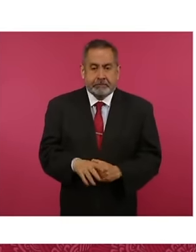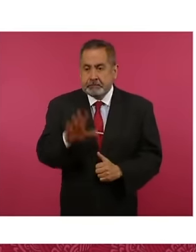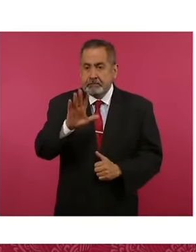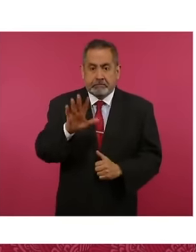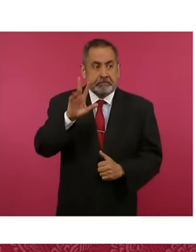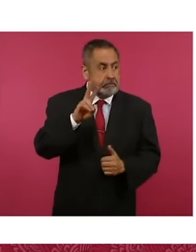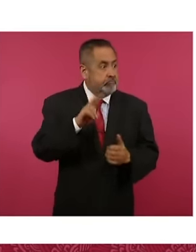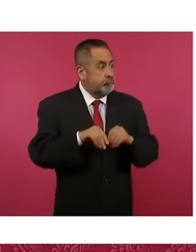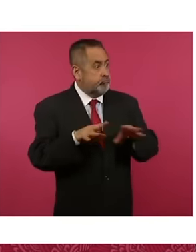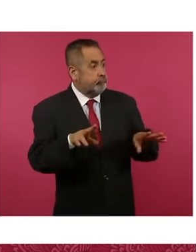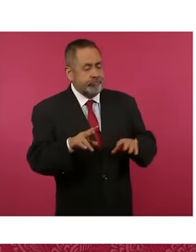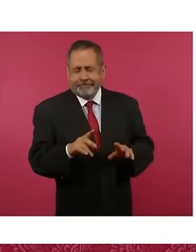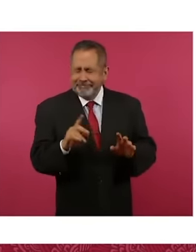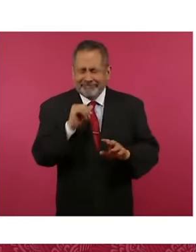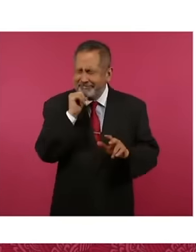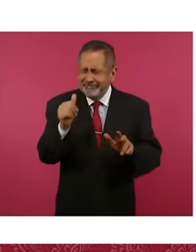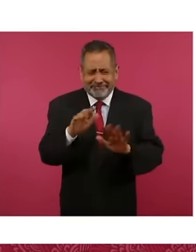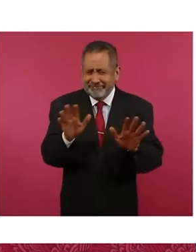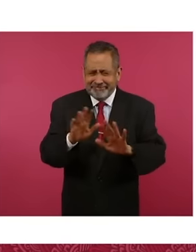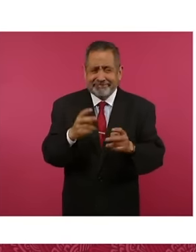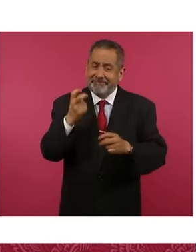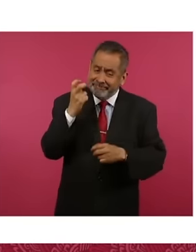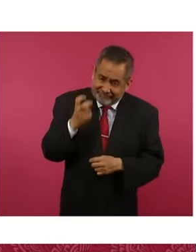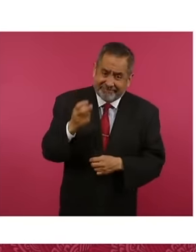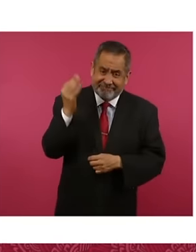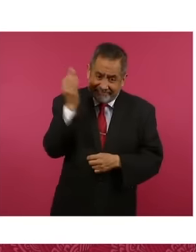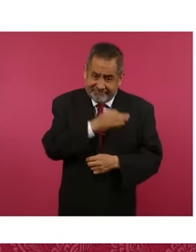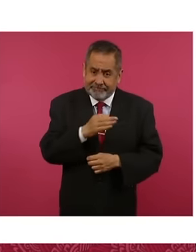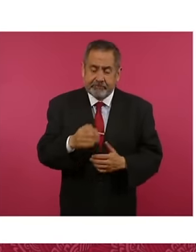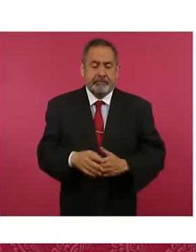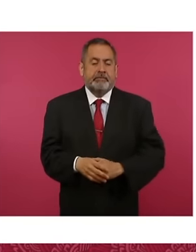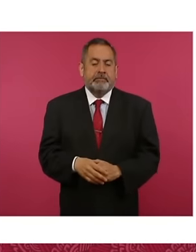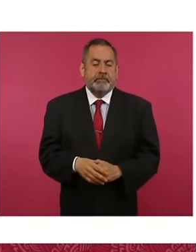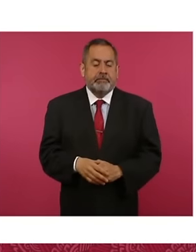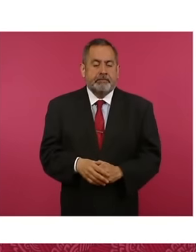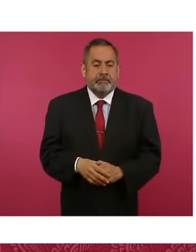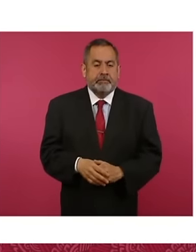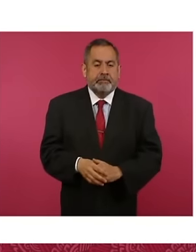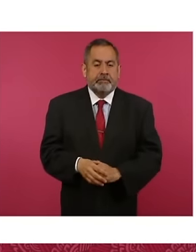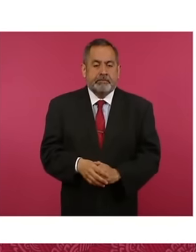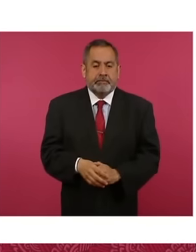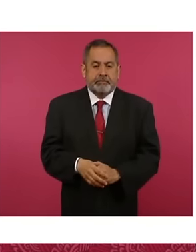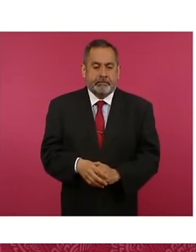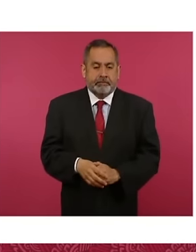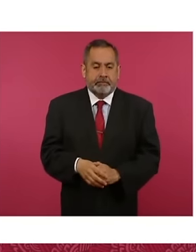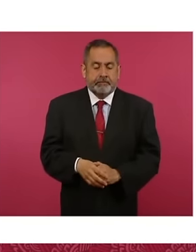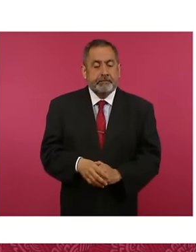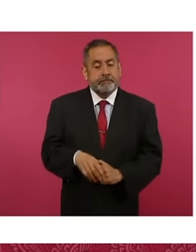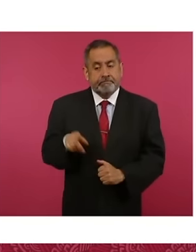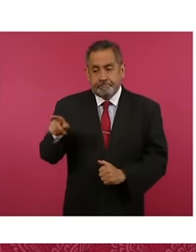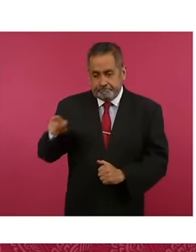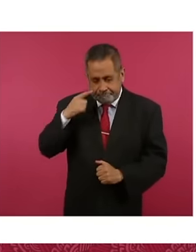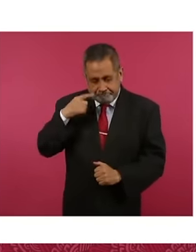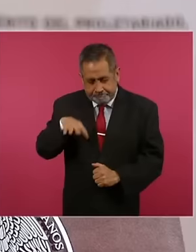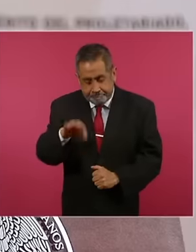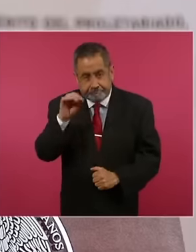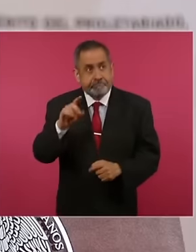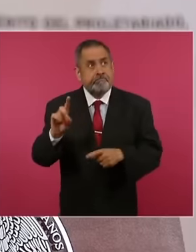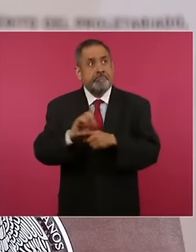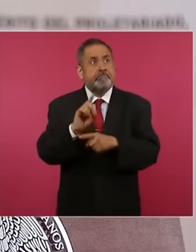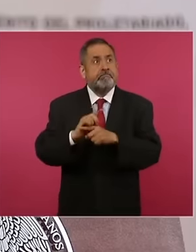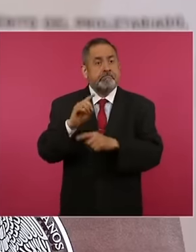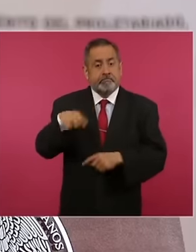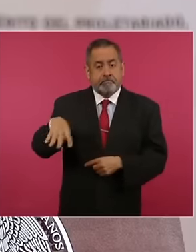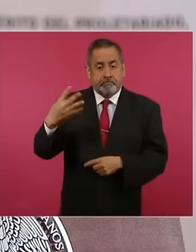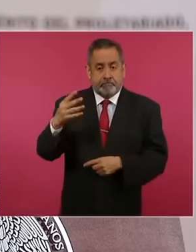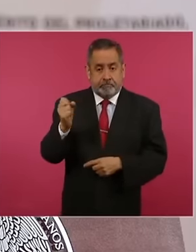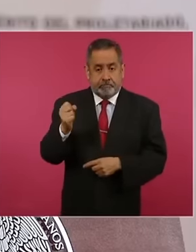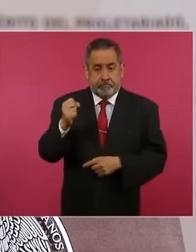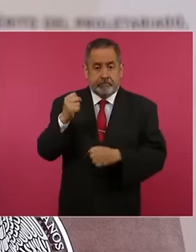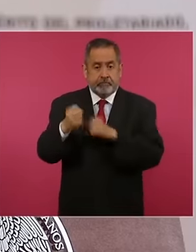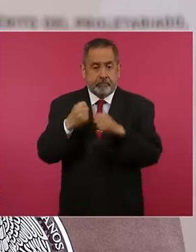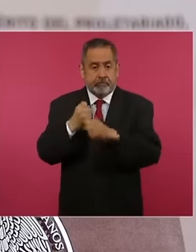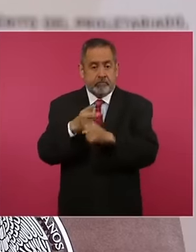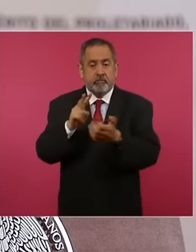are not, look at the presidential spokesperson eh Found since September 14, 2023